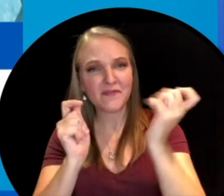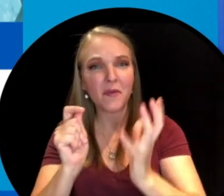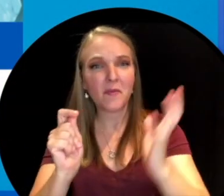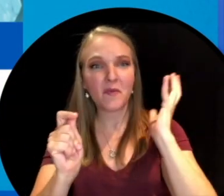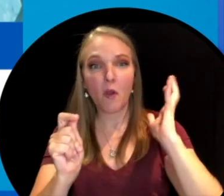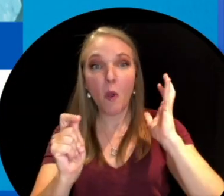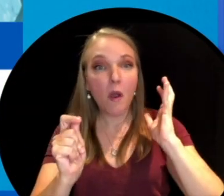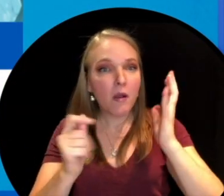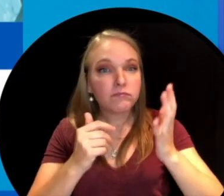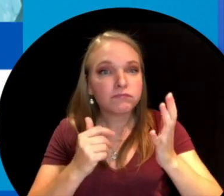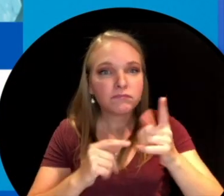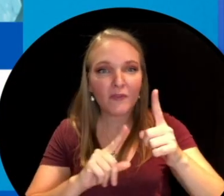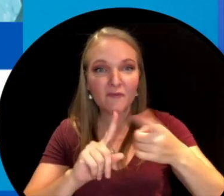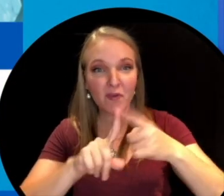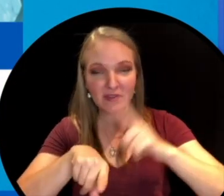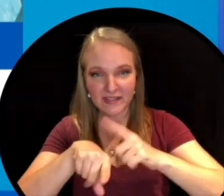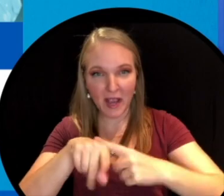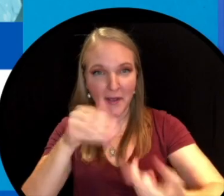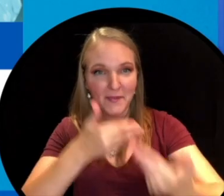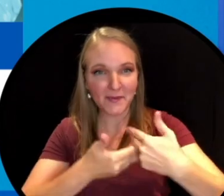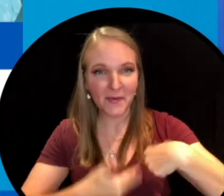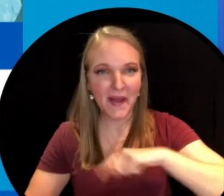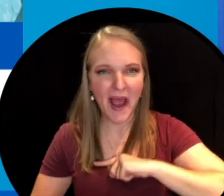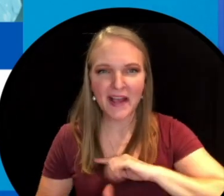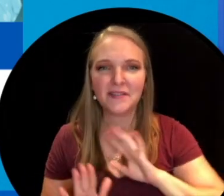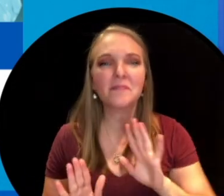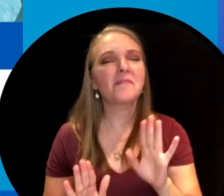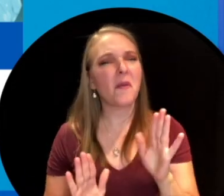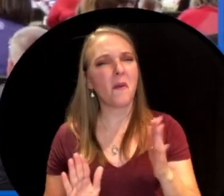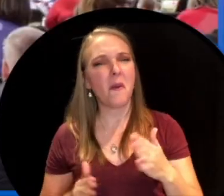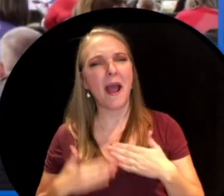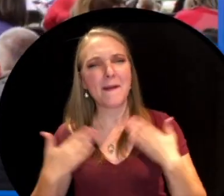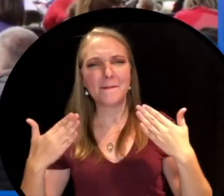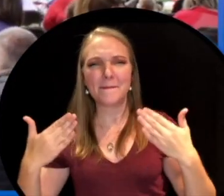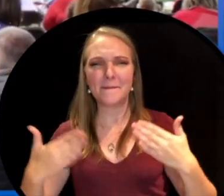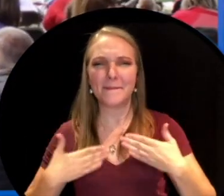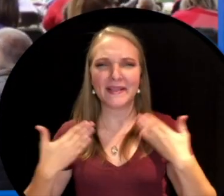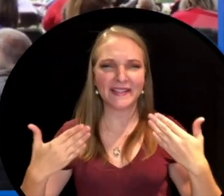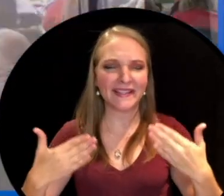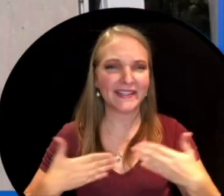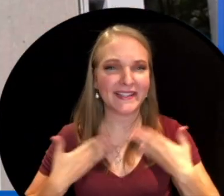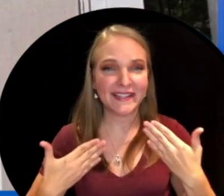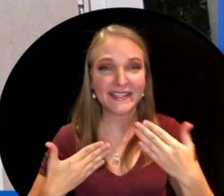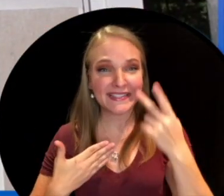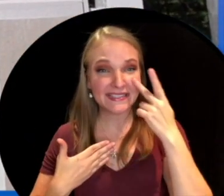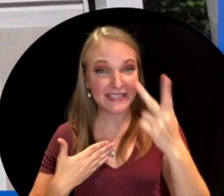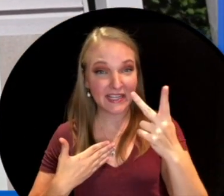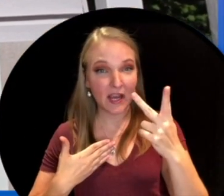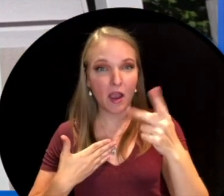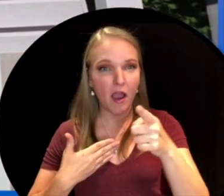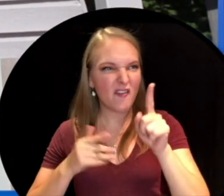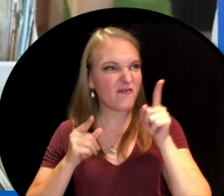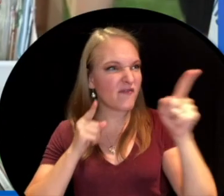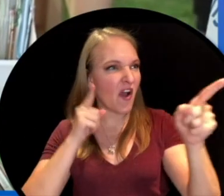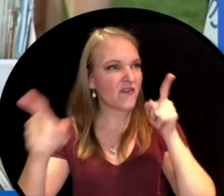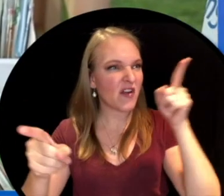festival or whether this is your very first time joining us, we are so happy to see how